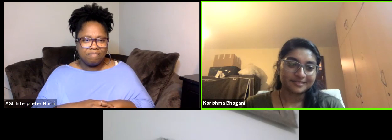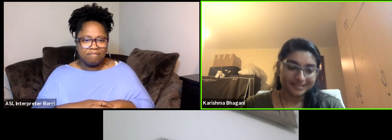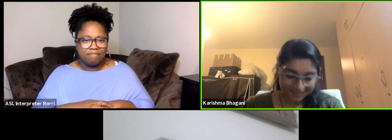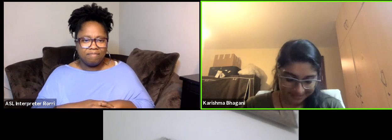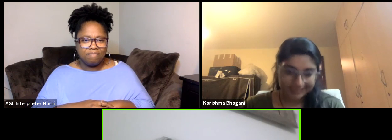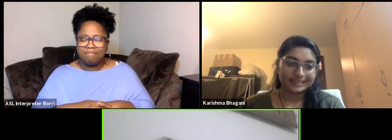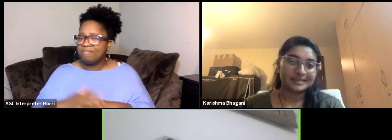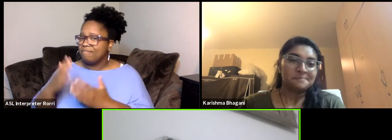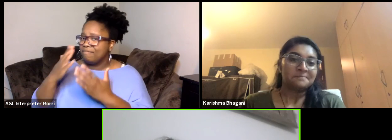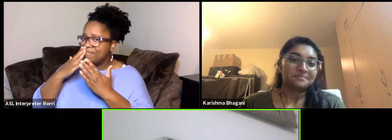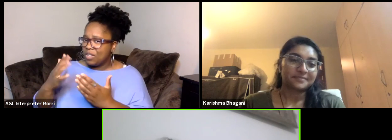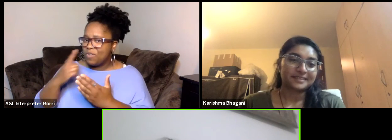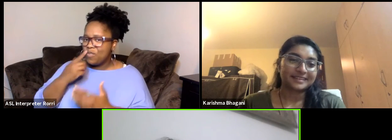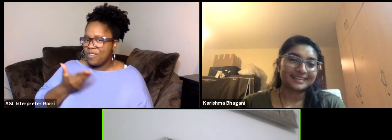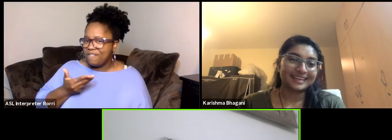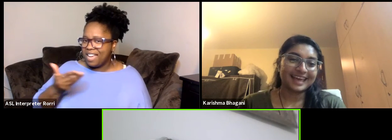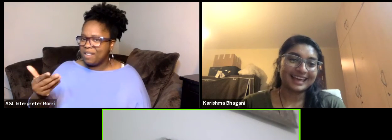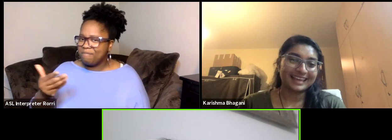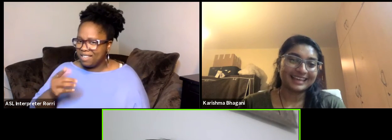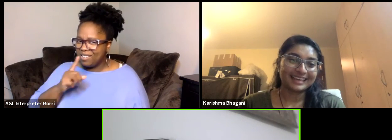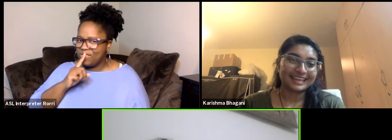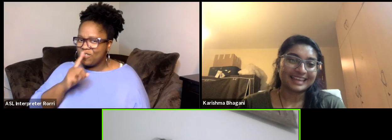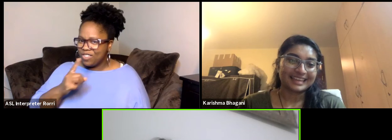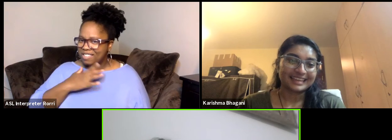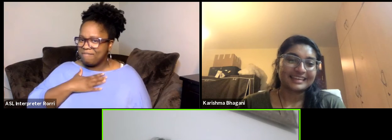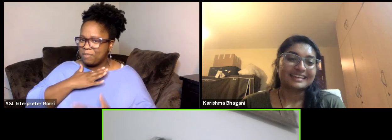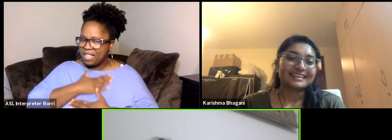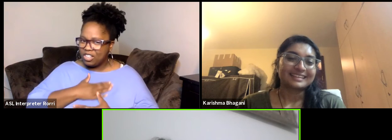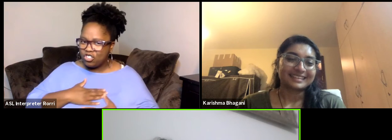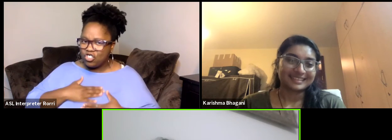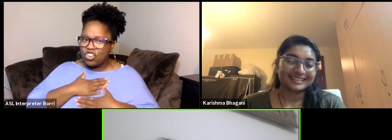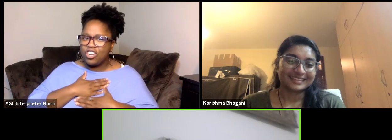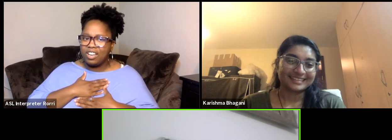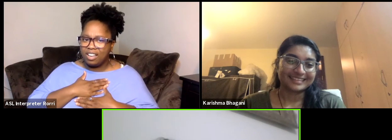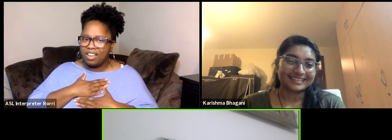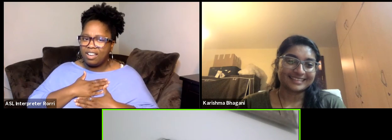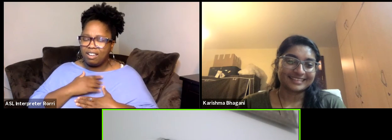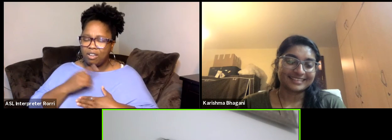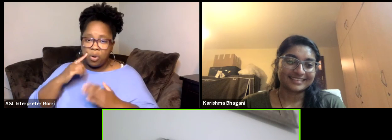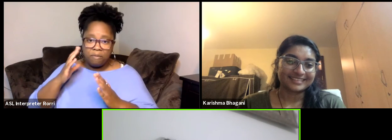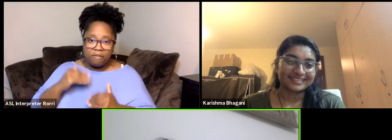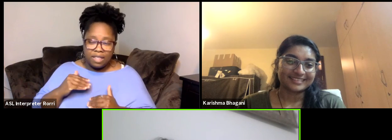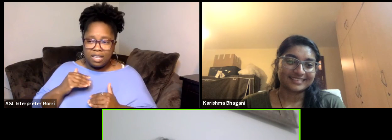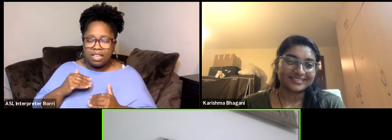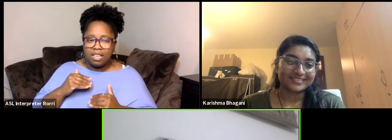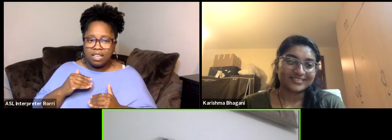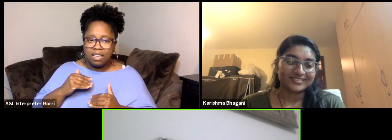Thank you you for inviting me it was really, really a pleasure and I hope we will have the opportunity